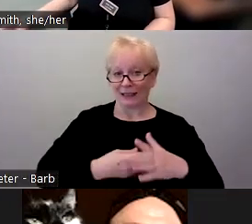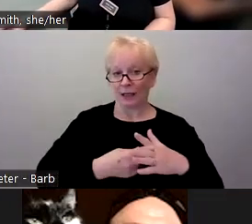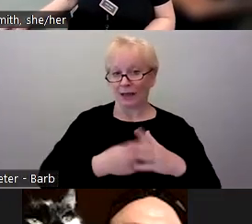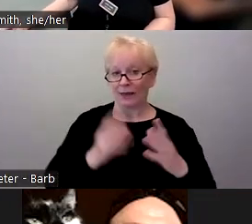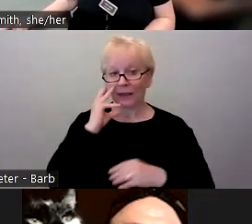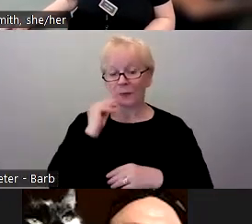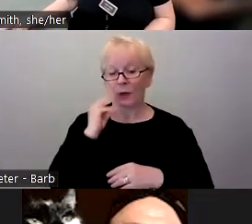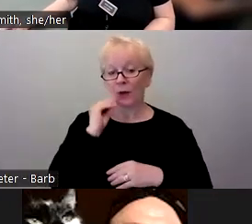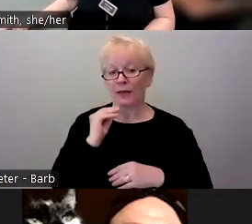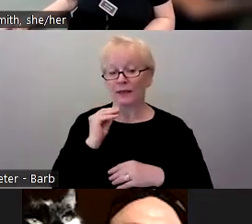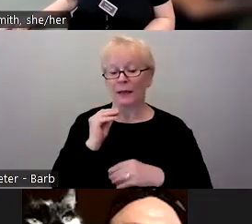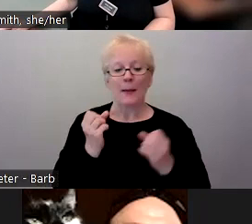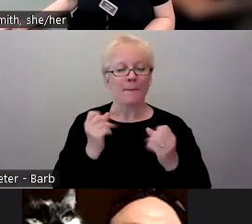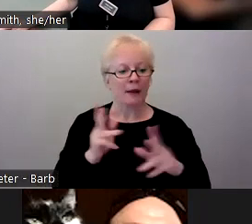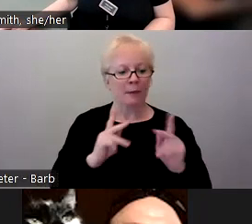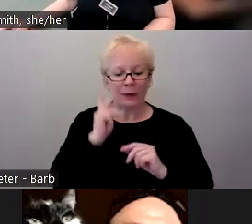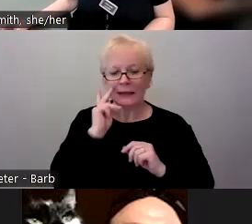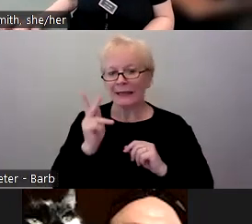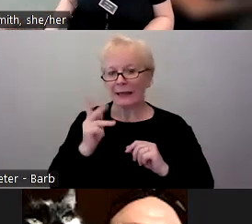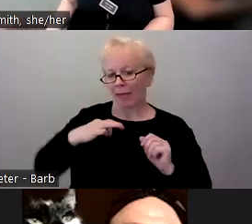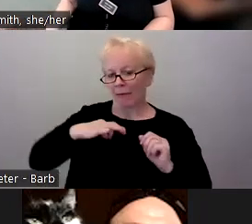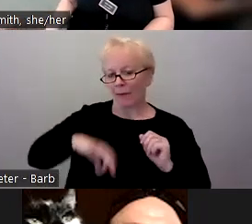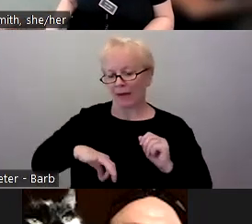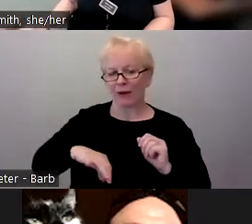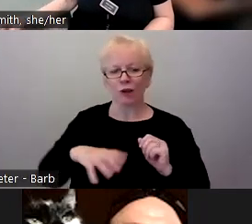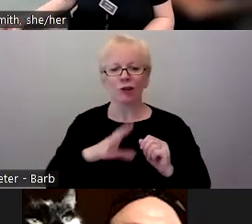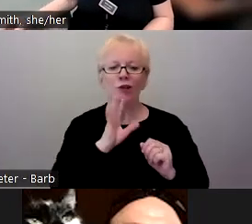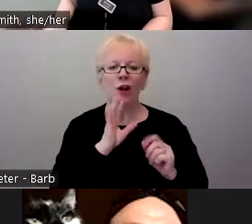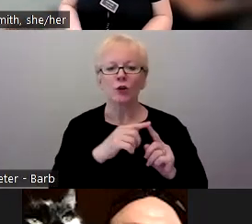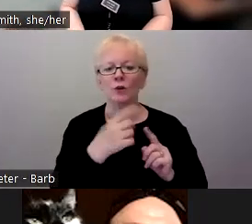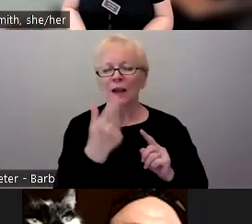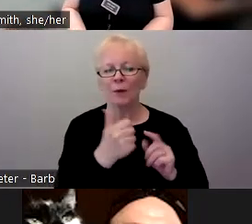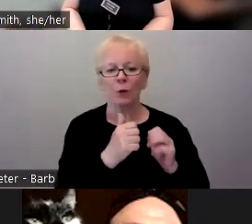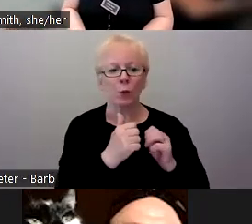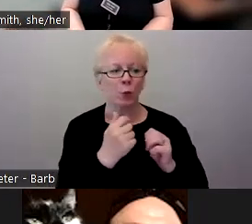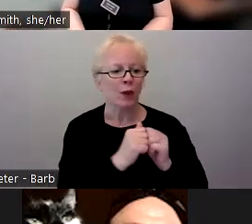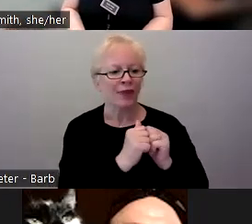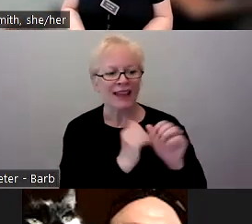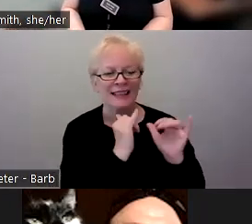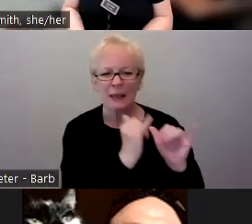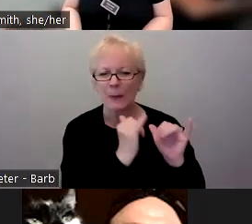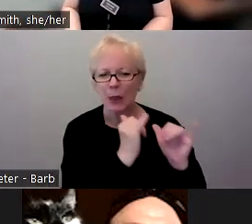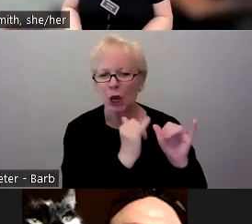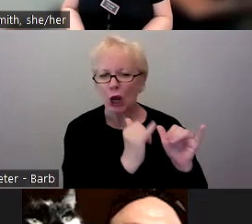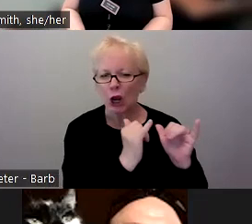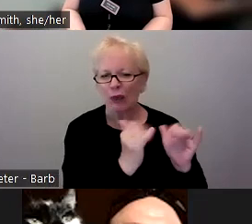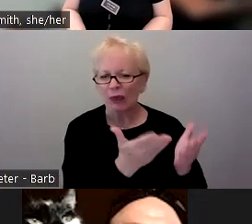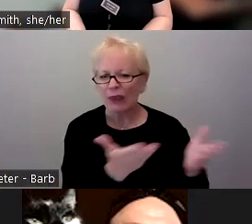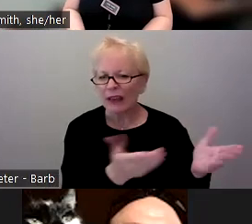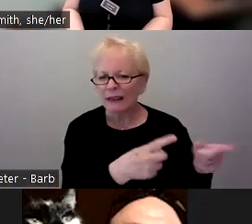folks see the benefit in talking to somebody that's got similar things happening or at a similar institution, what have you.